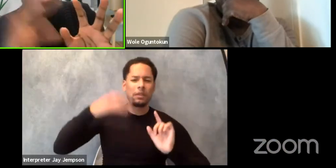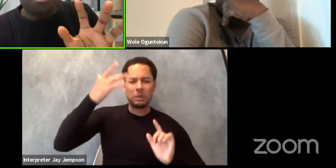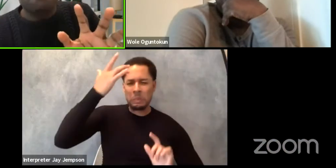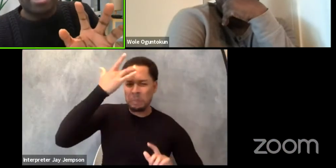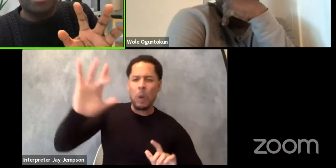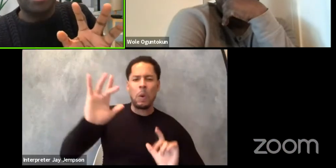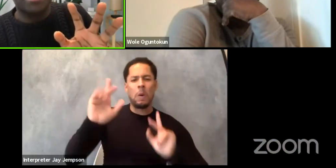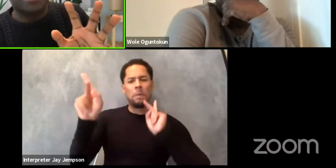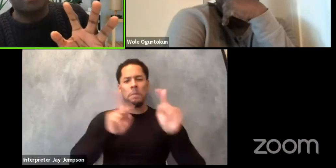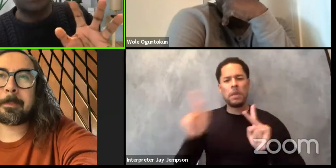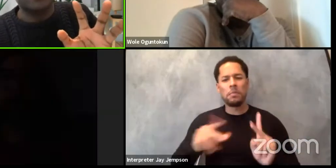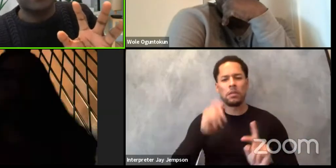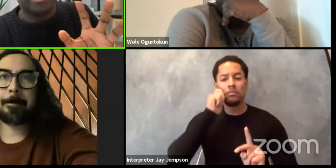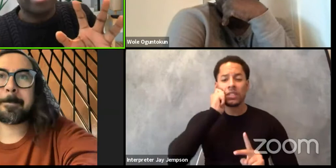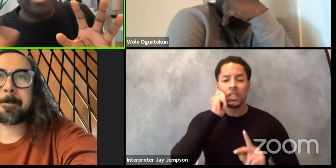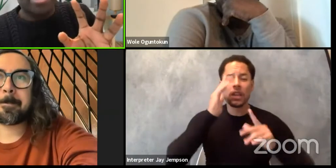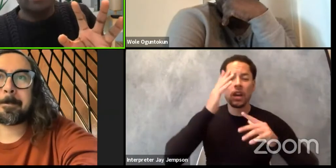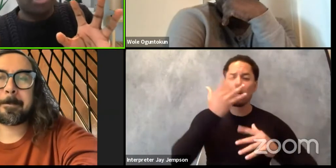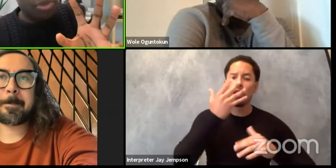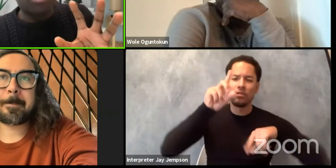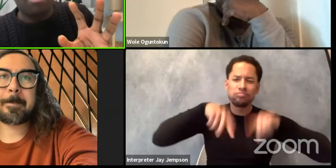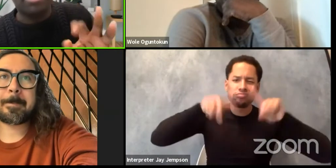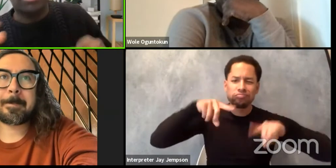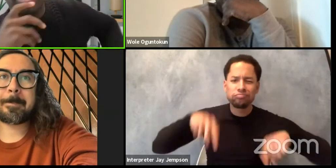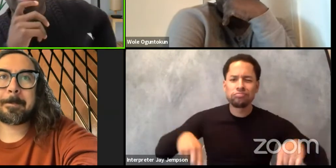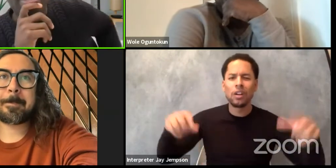Let's come back to this also and say two comments here.